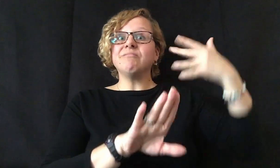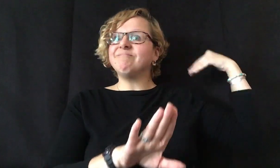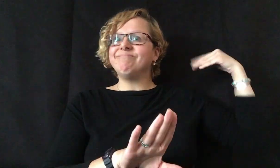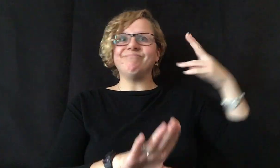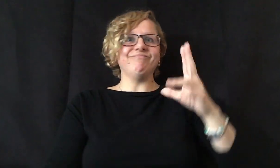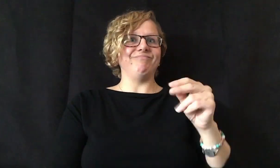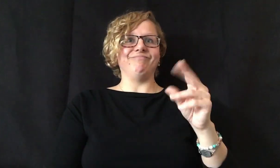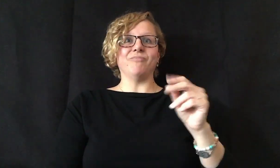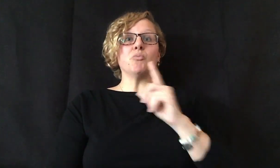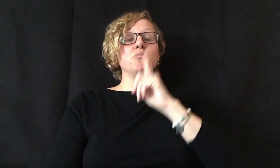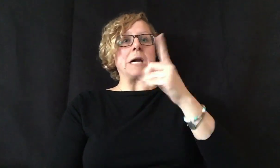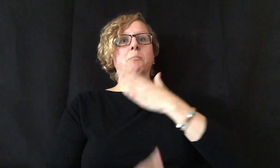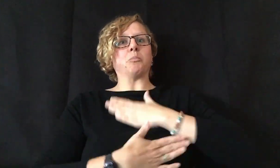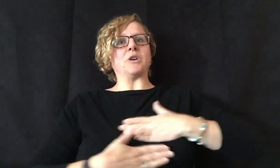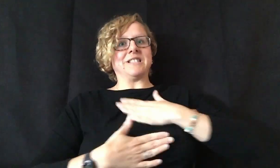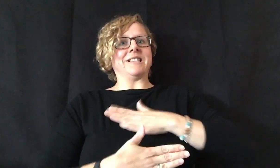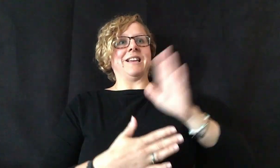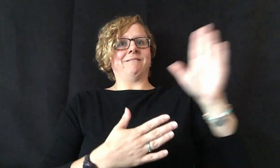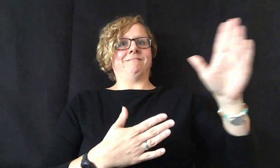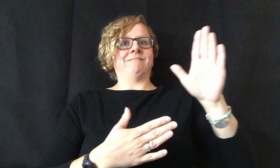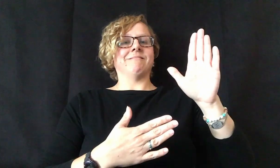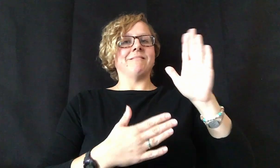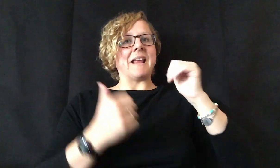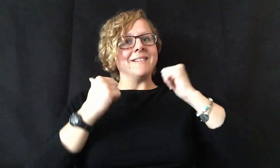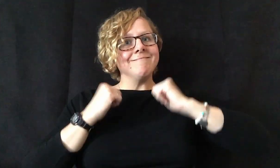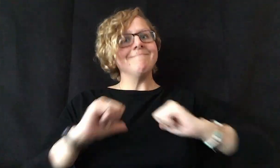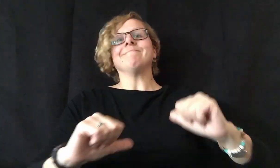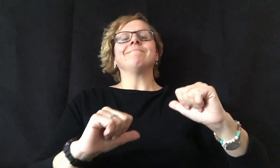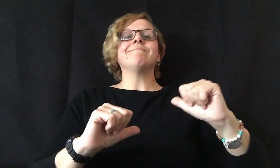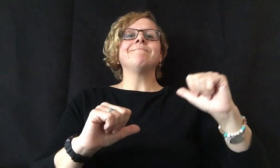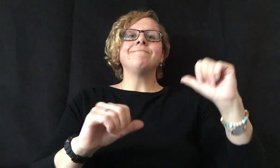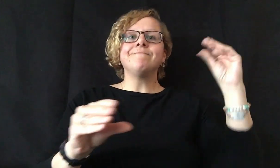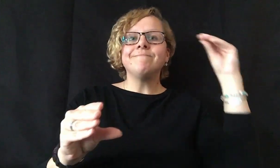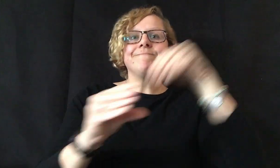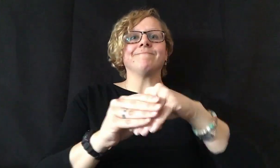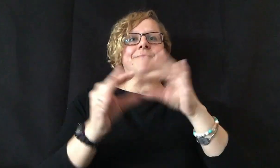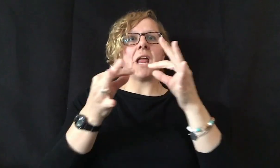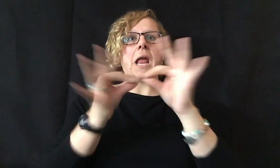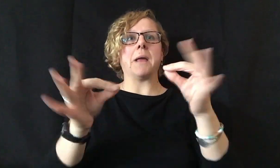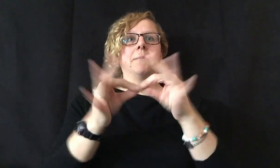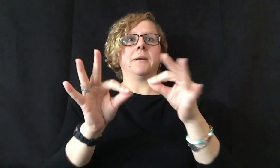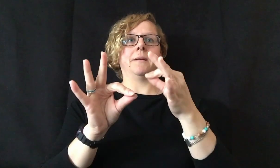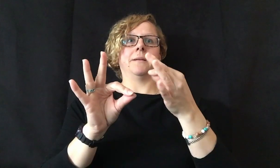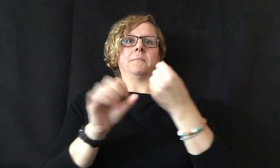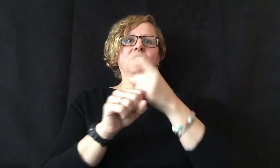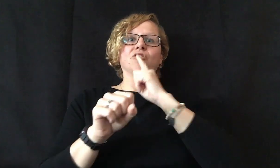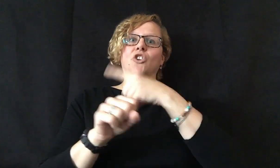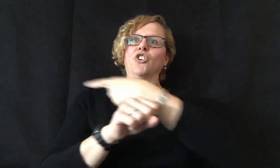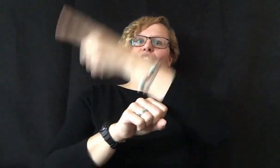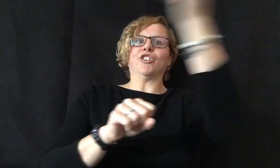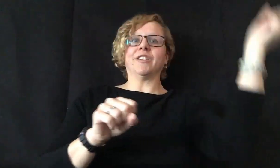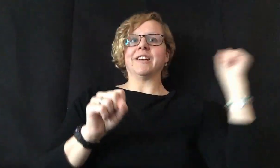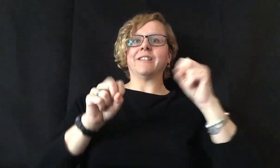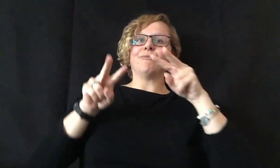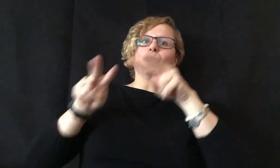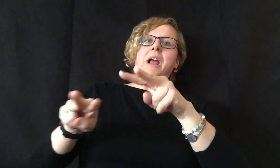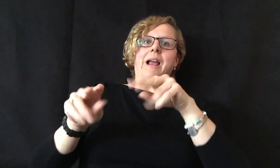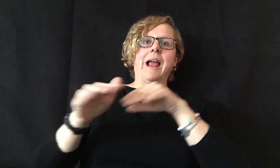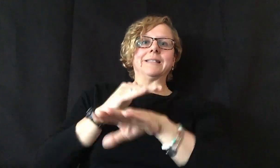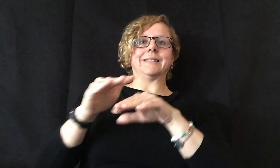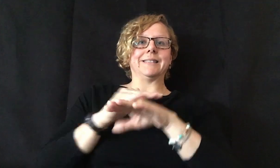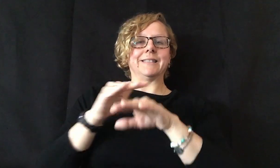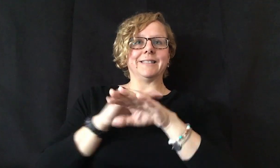before. We appreciate her efforts to make her video accessible!